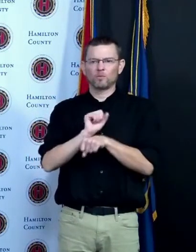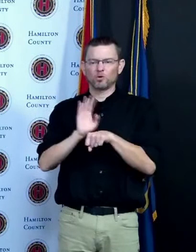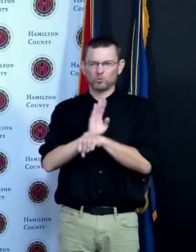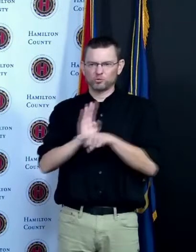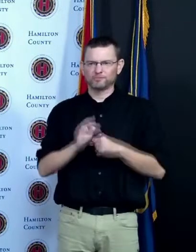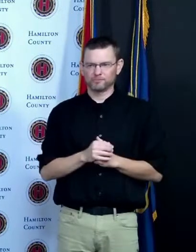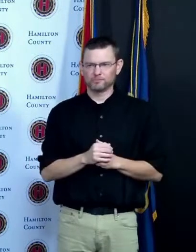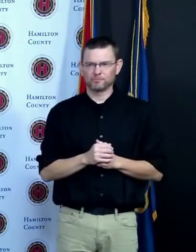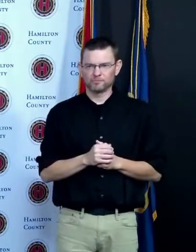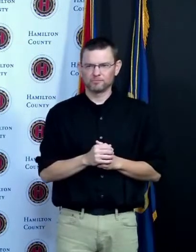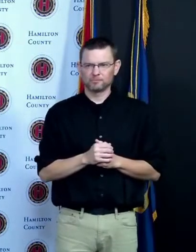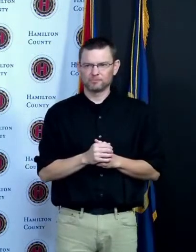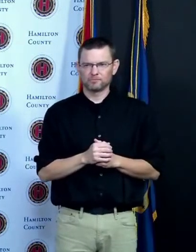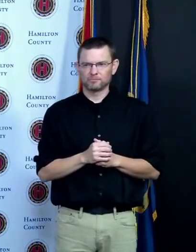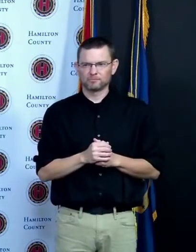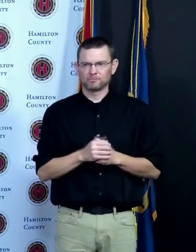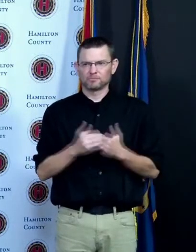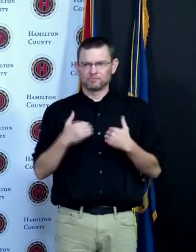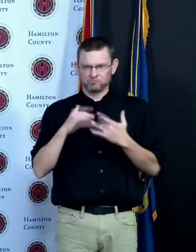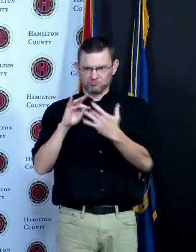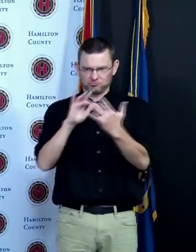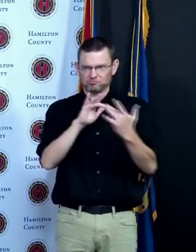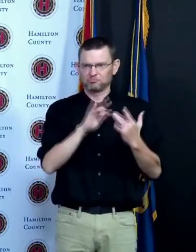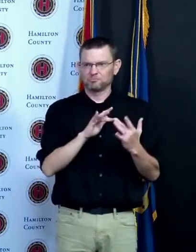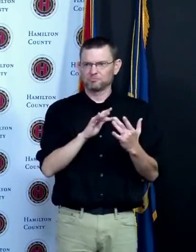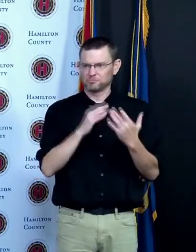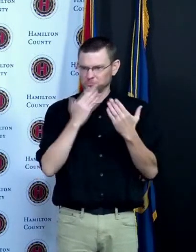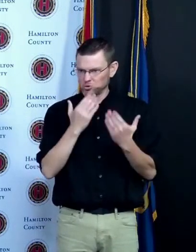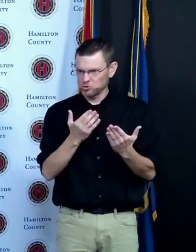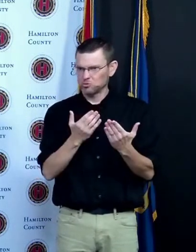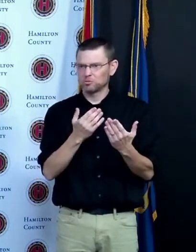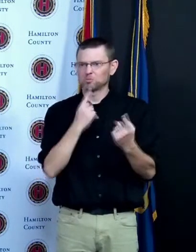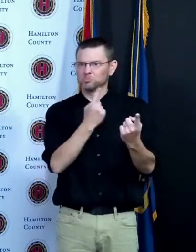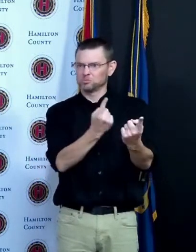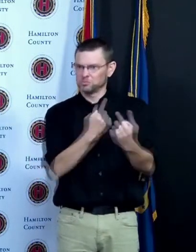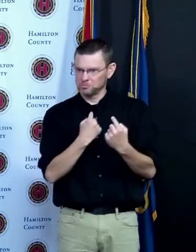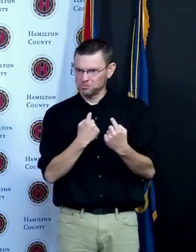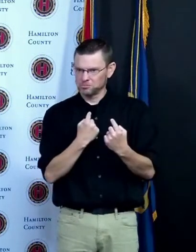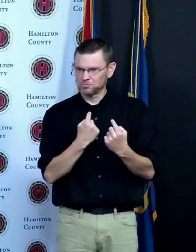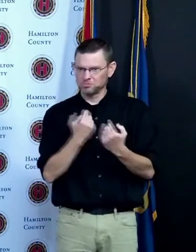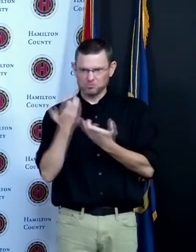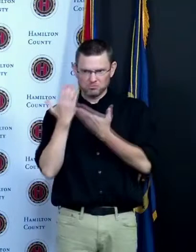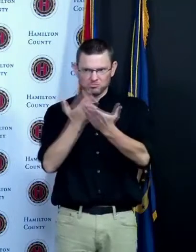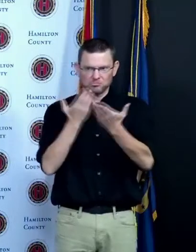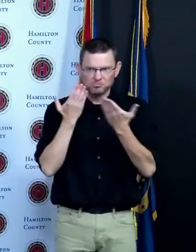and gotten pretty res good responses from some of these businesses that either collectively want